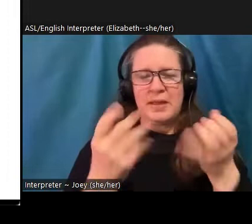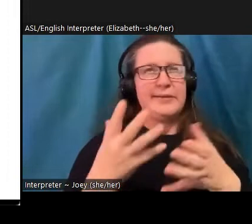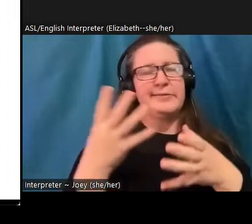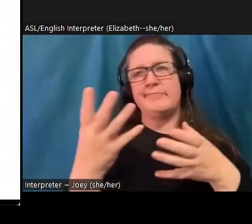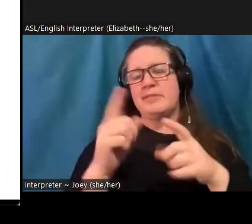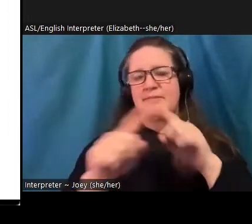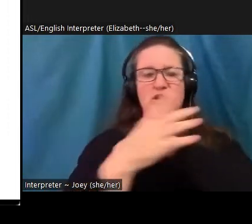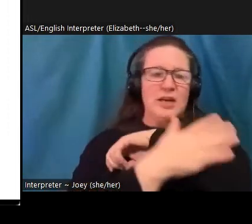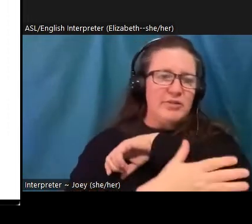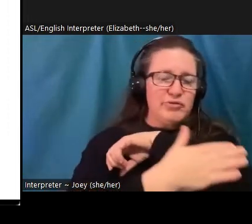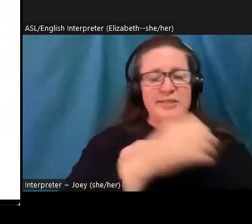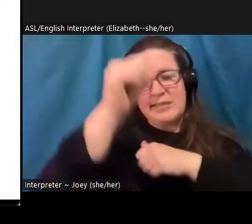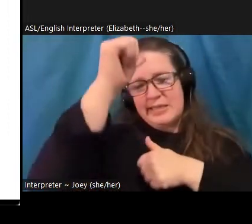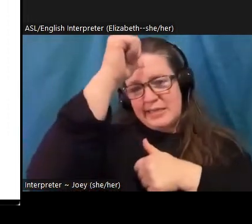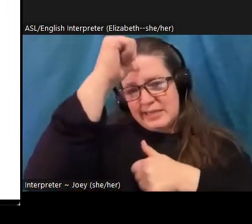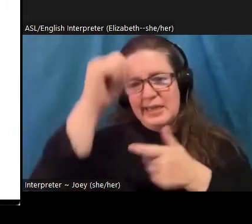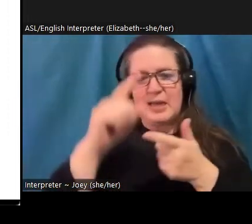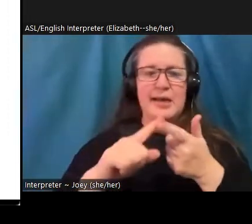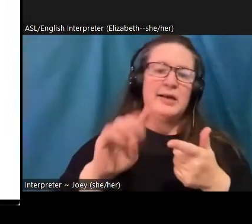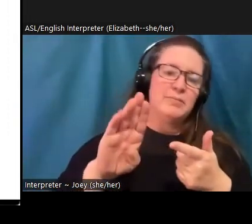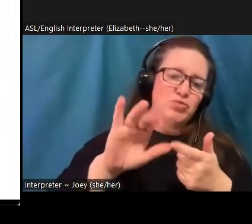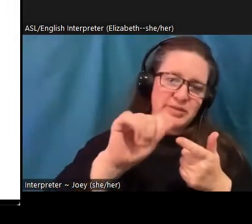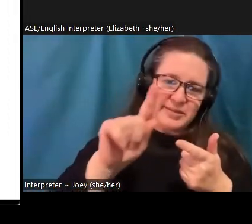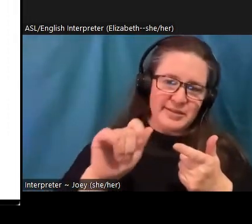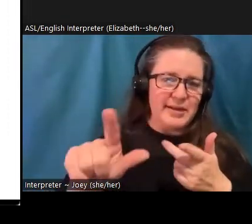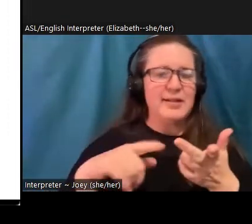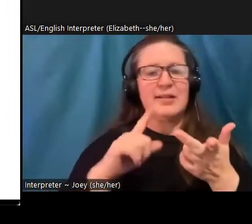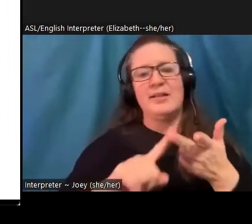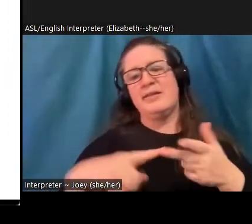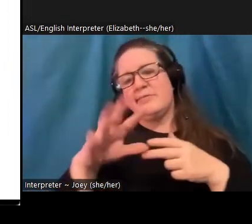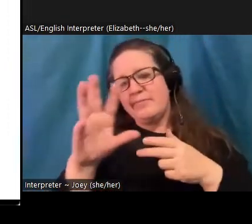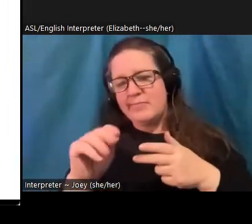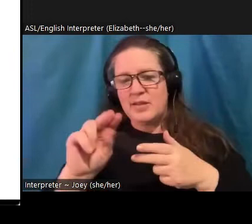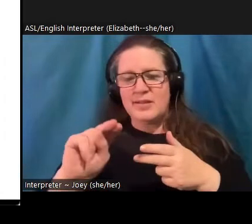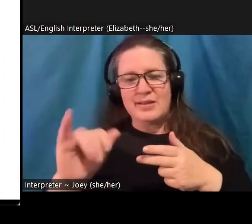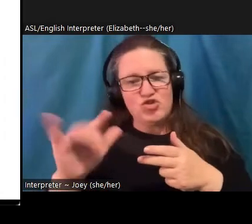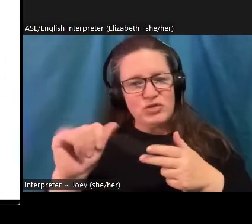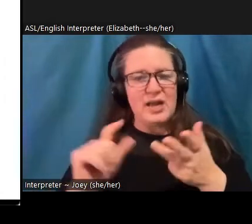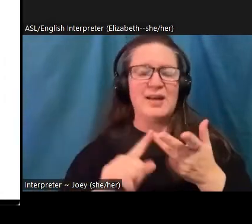Nigeria, Finland, Australia, US and the Philippines. And you'll